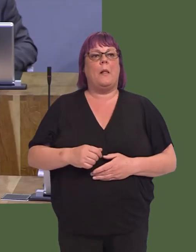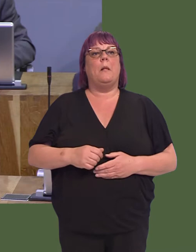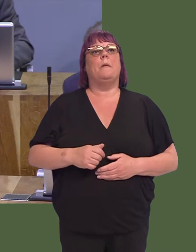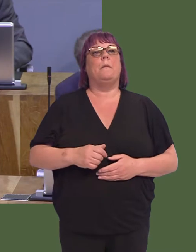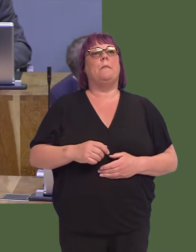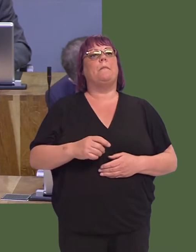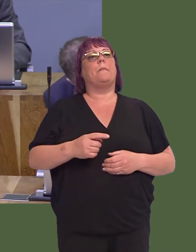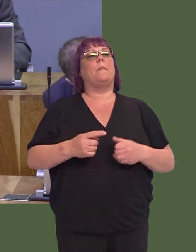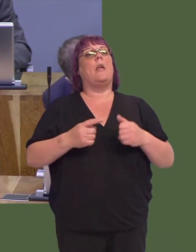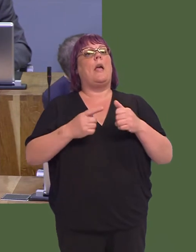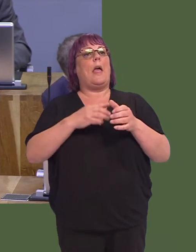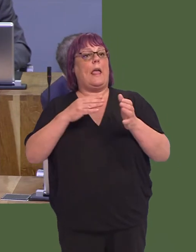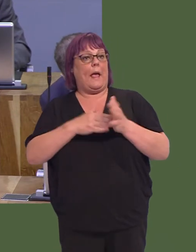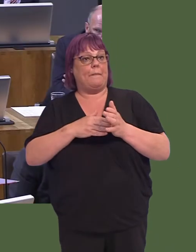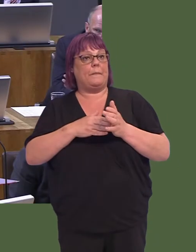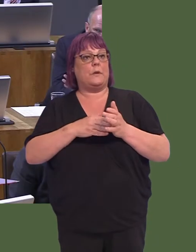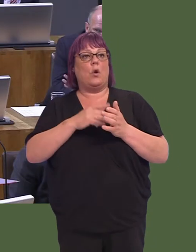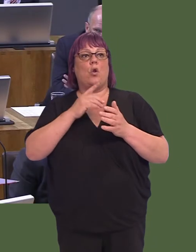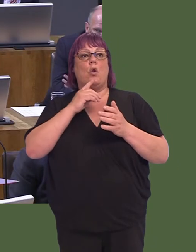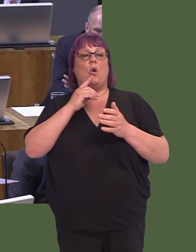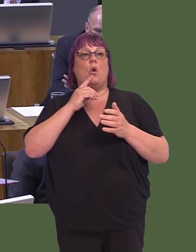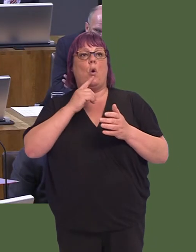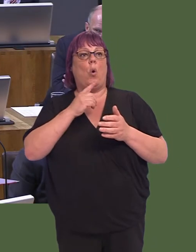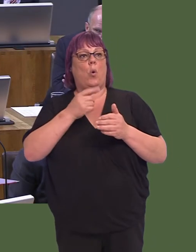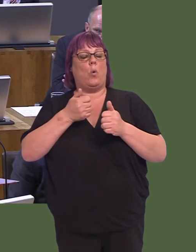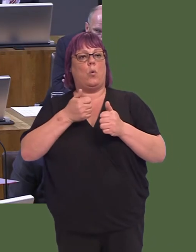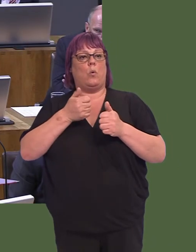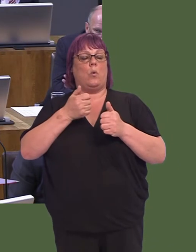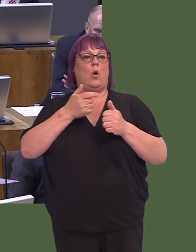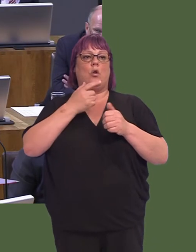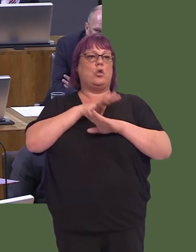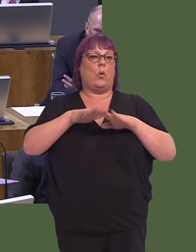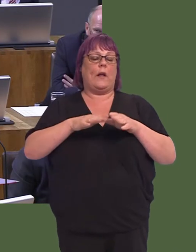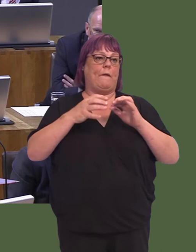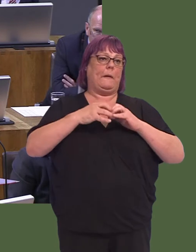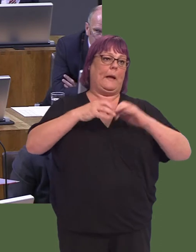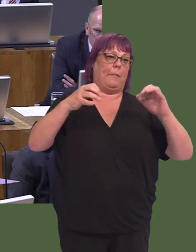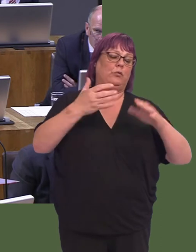Backbench Labour AMs are free, of course, to represent their communities; that's why they are there.